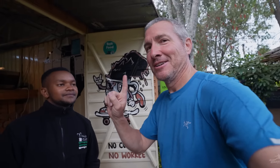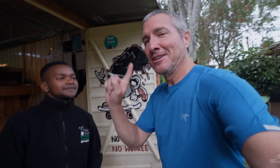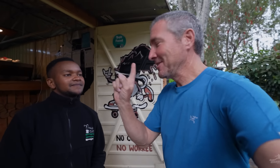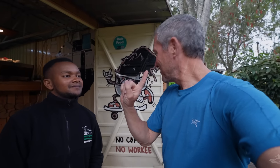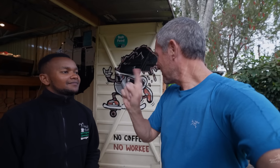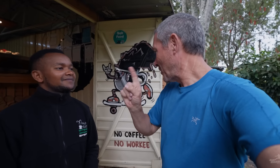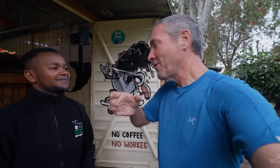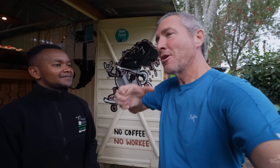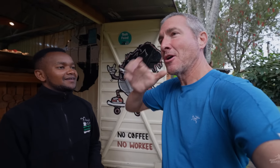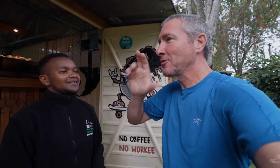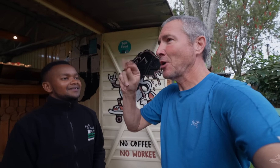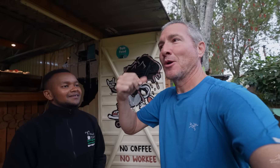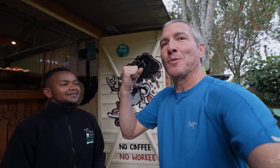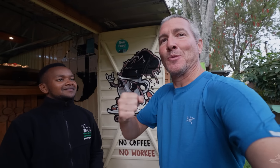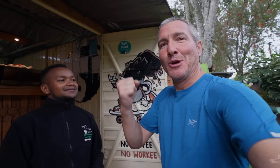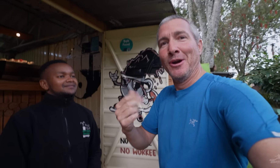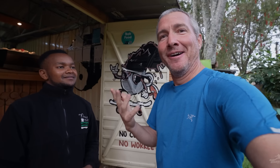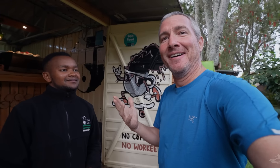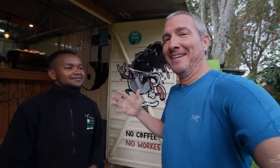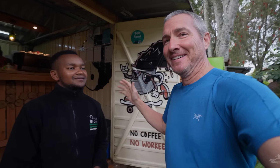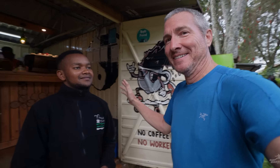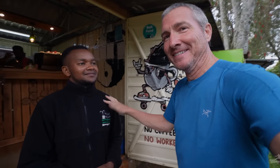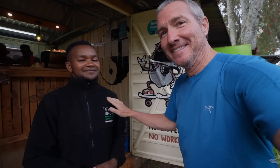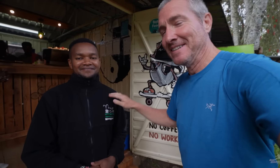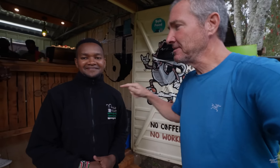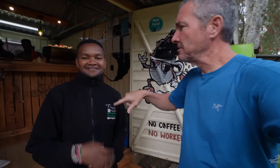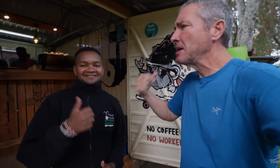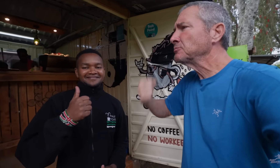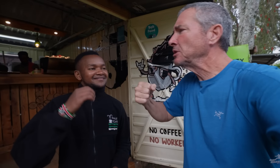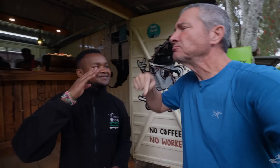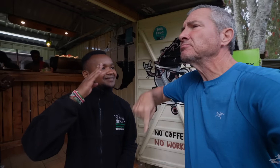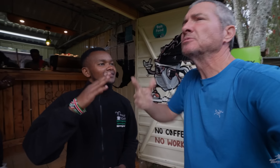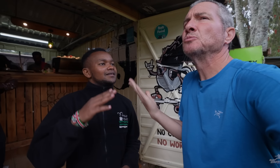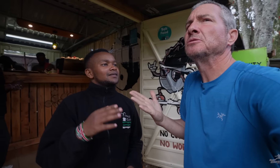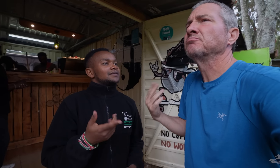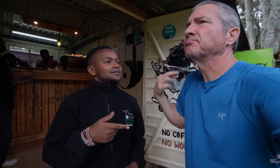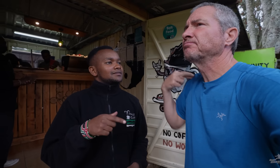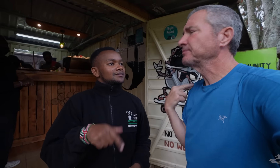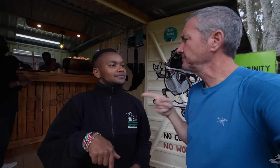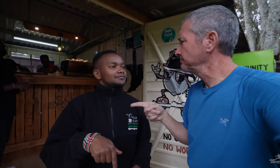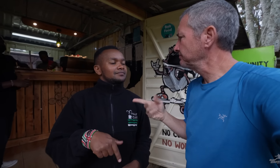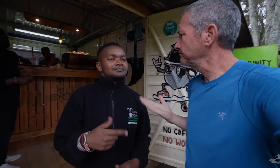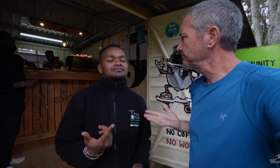No Coffee, No Work! What is your position here?